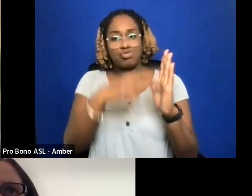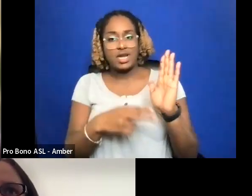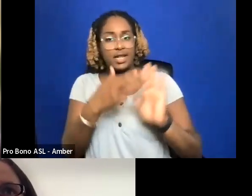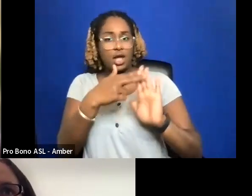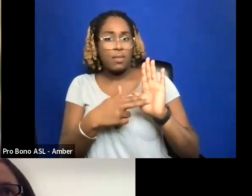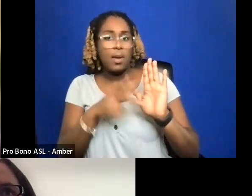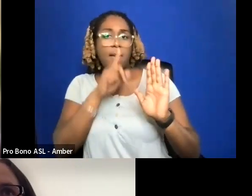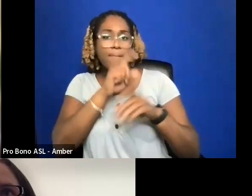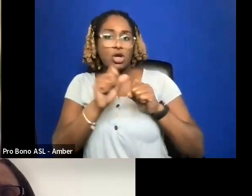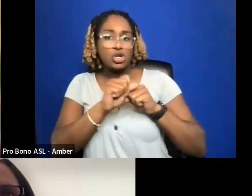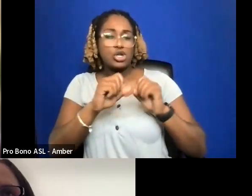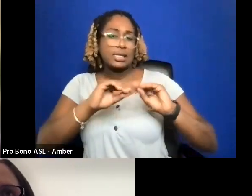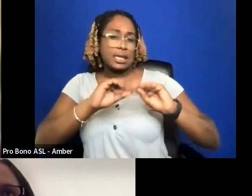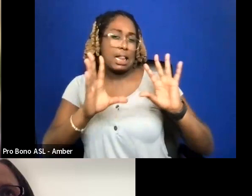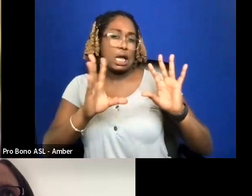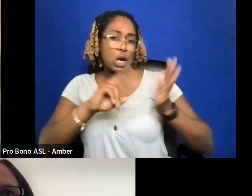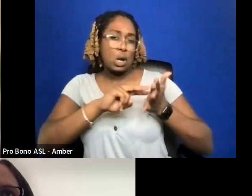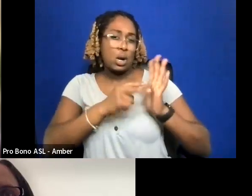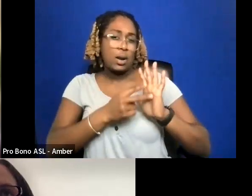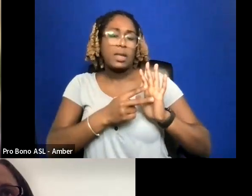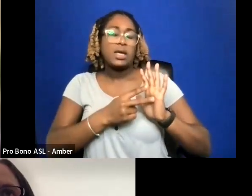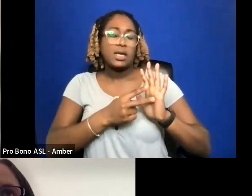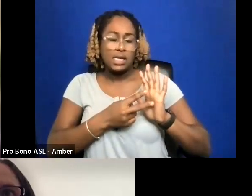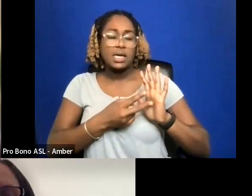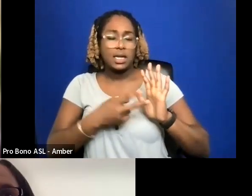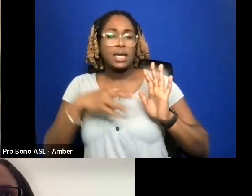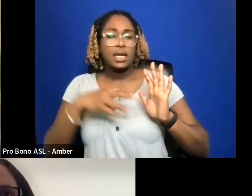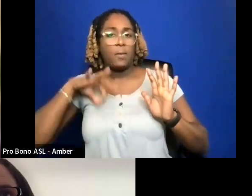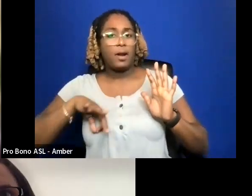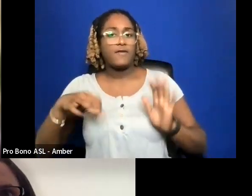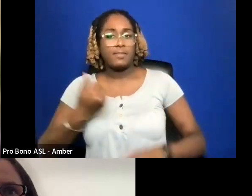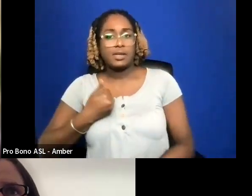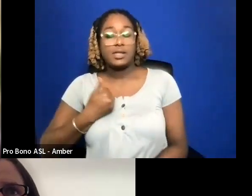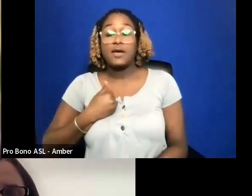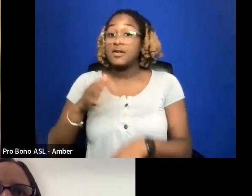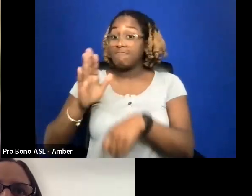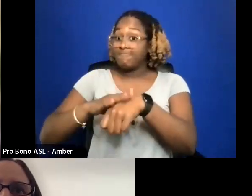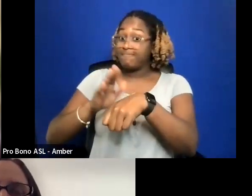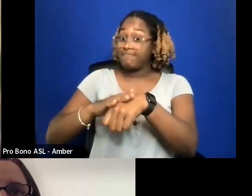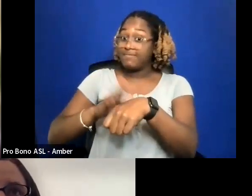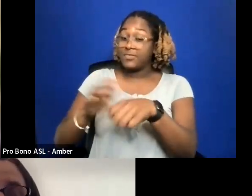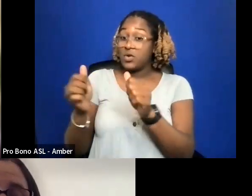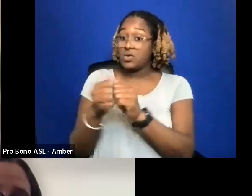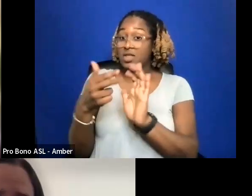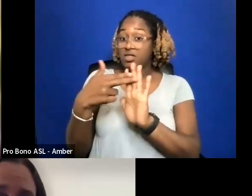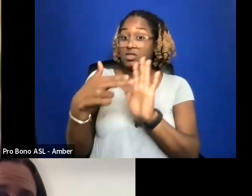I DO FIND THAT A COUPLE OF THINGS TO LOOK OUT FOR WITH THE CONTRACTS ARE EXPENSES AND THAT THERE IS